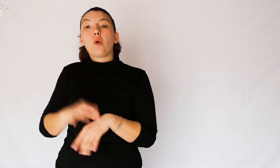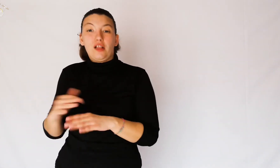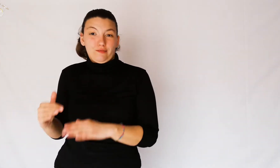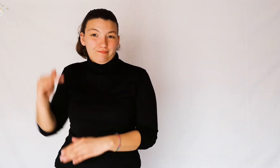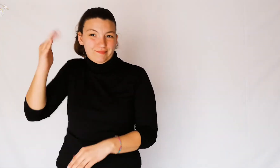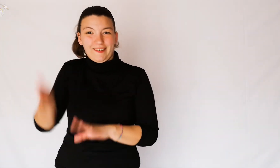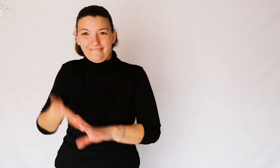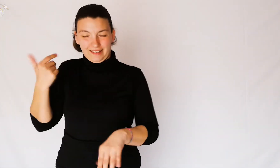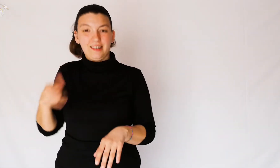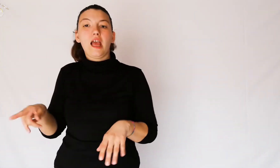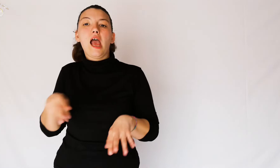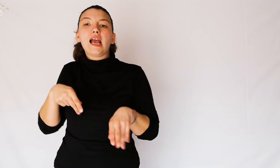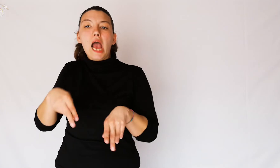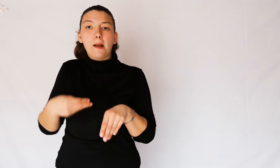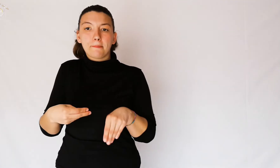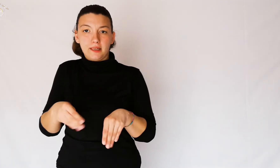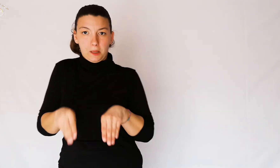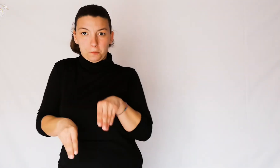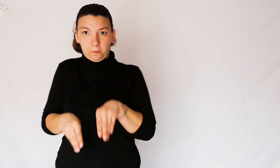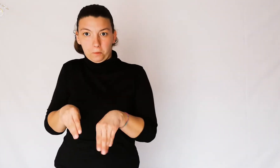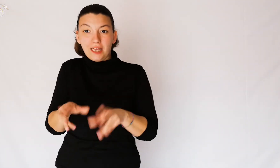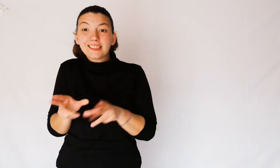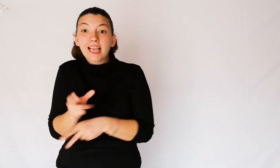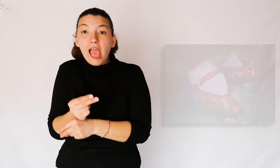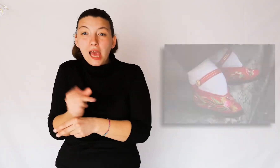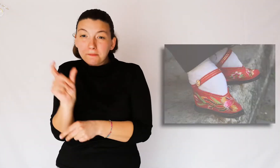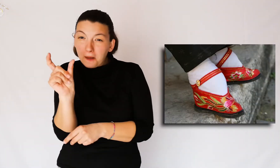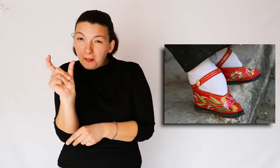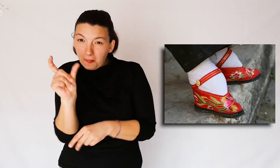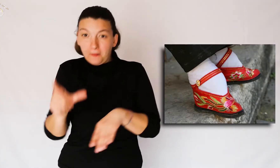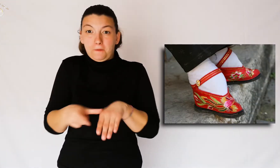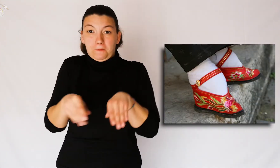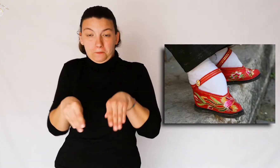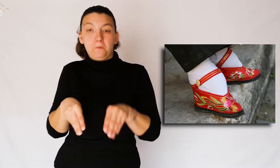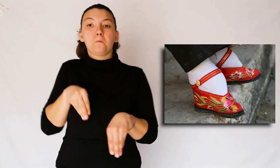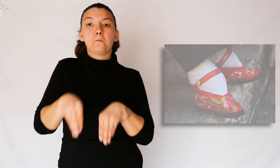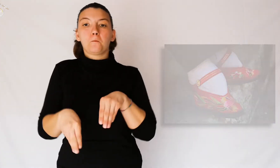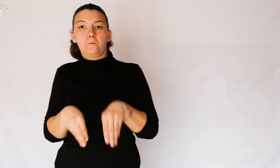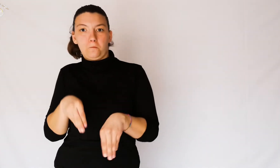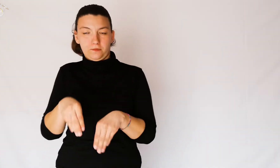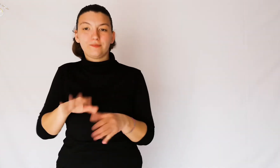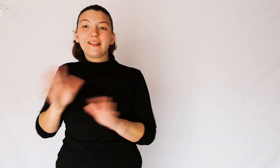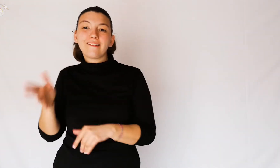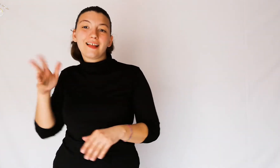Once the sash was removed, they walked arched and wore tiny shoes.